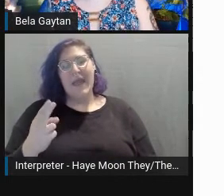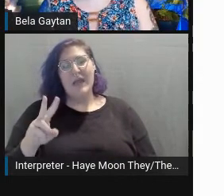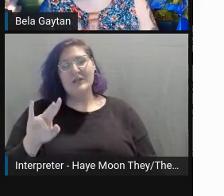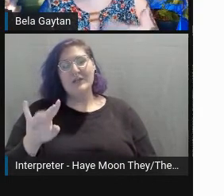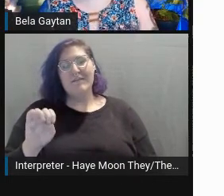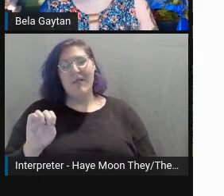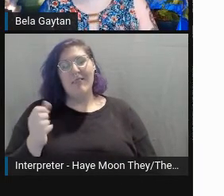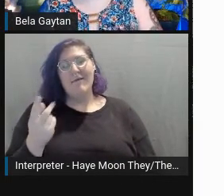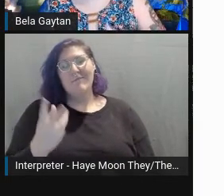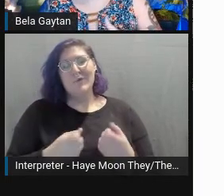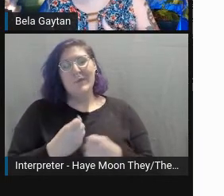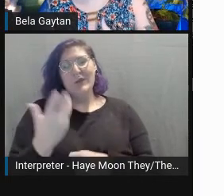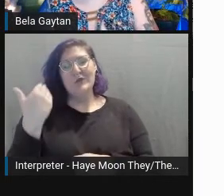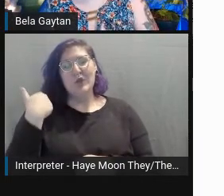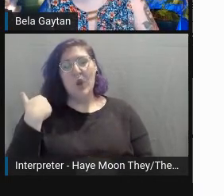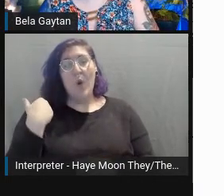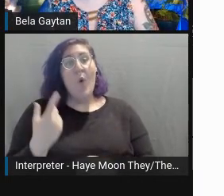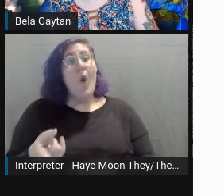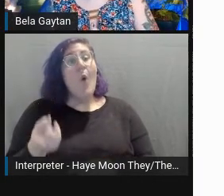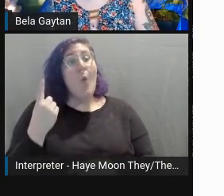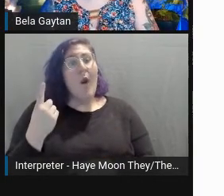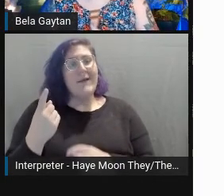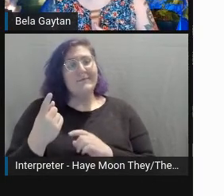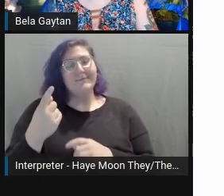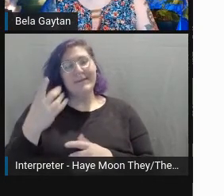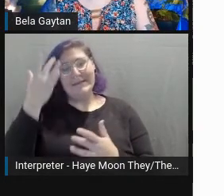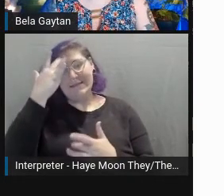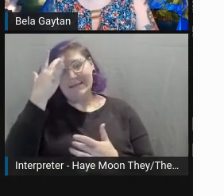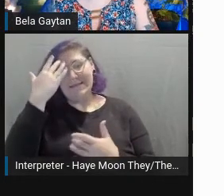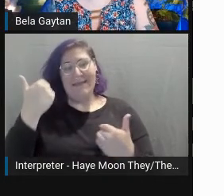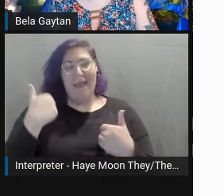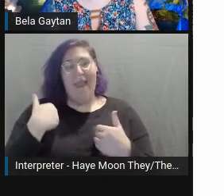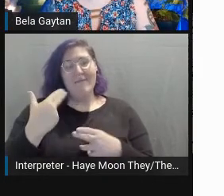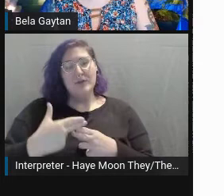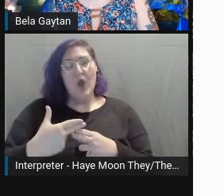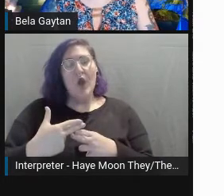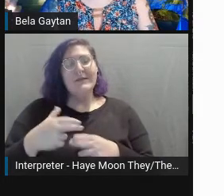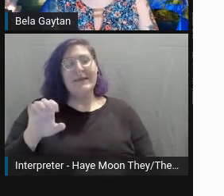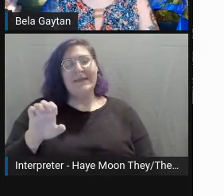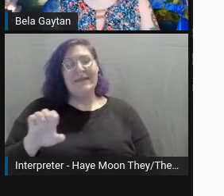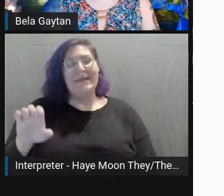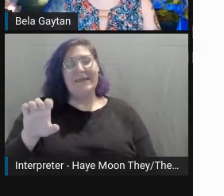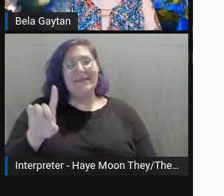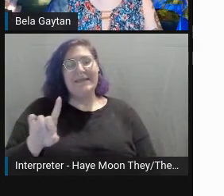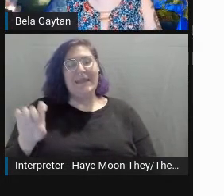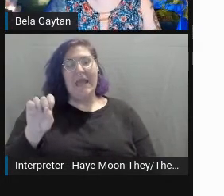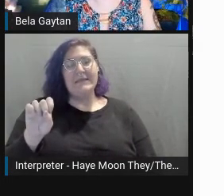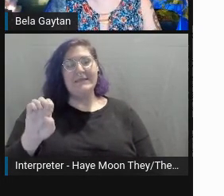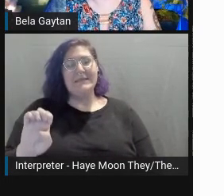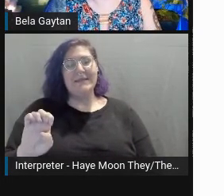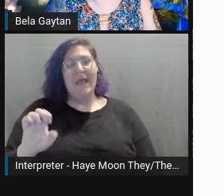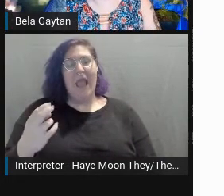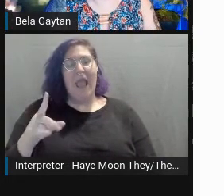One of the diseases that I have is Ehlers-Danlos Syndrome, and this was a global conference that I attended and it felt